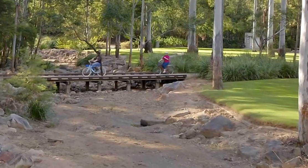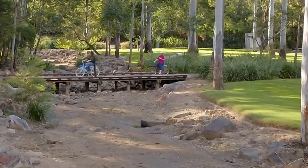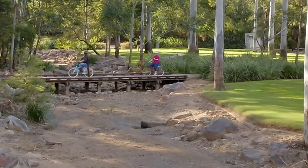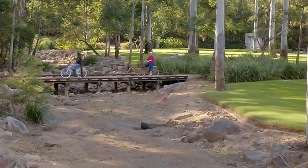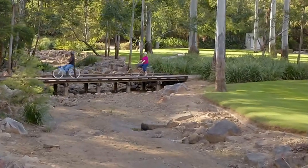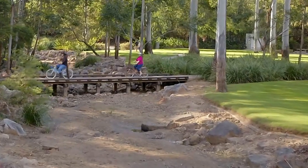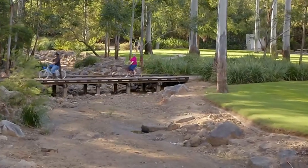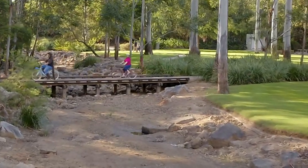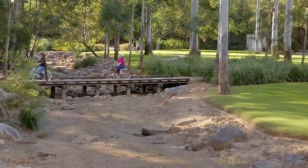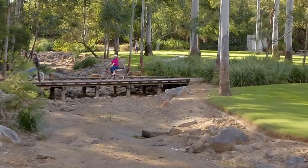Whoo-hoo!